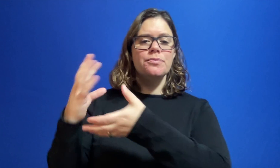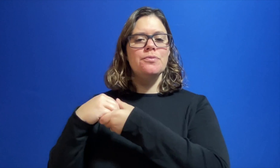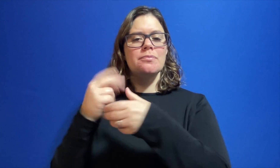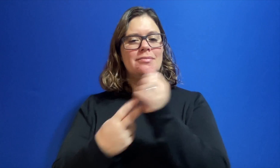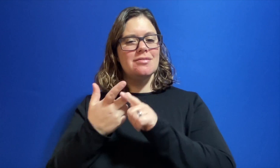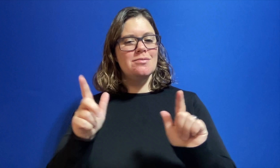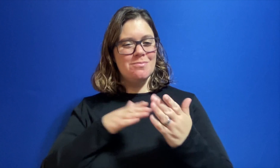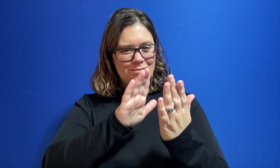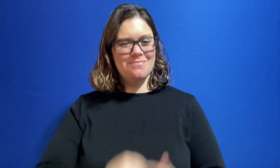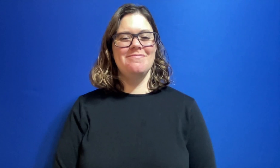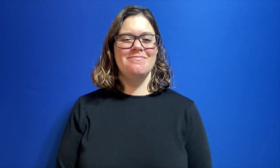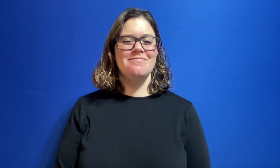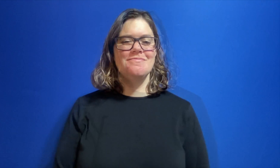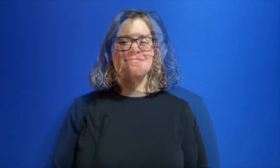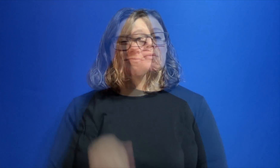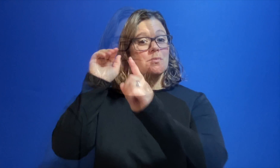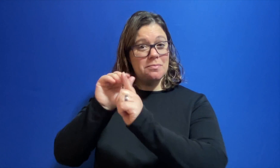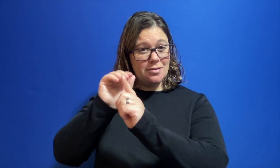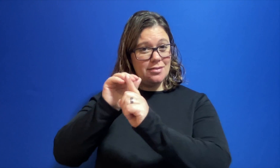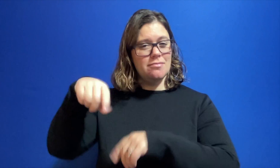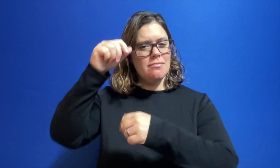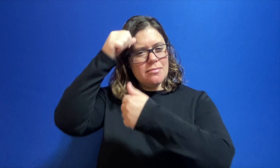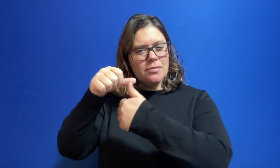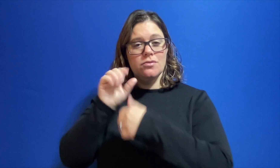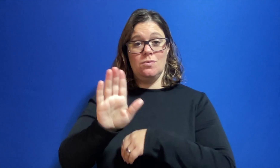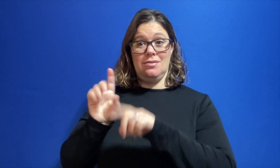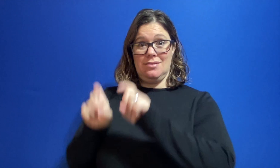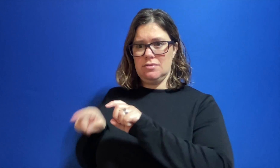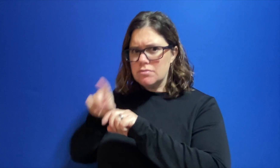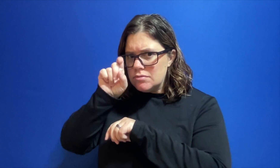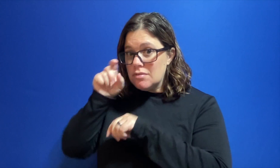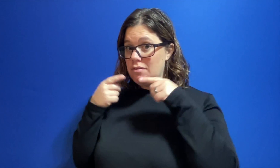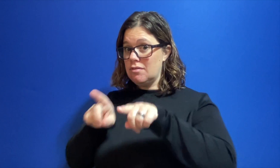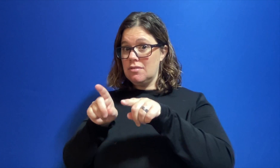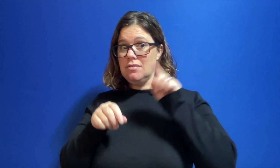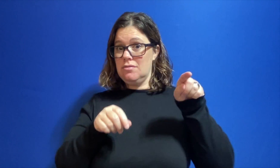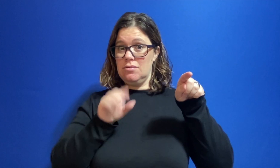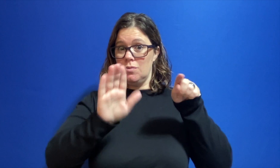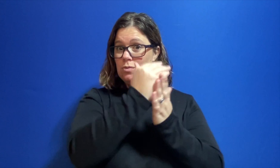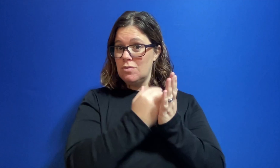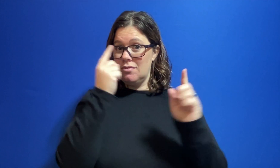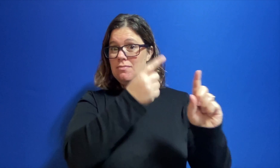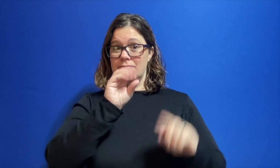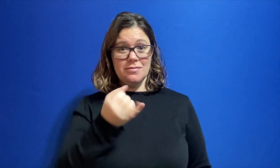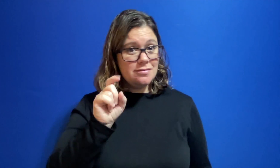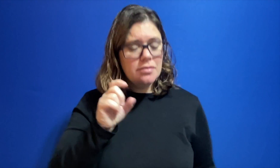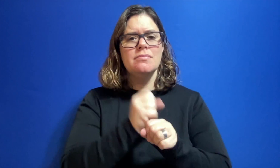Designing and including Bilingual Approaches. Now a reminder, does your test align with your course objective?